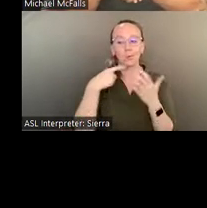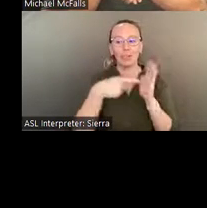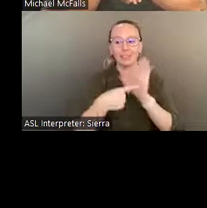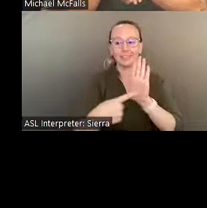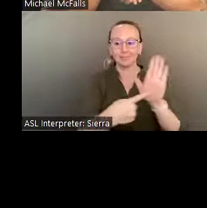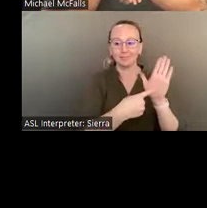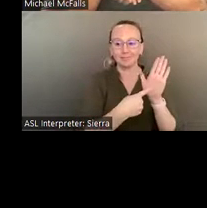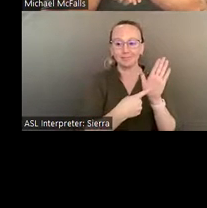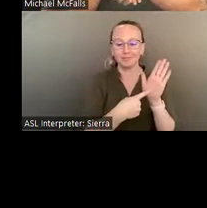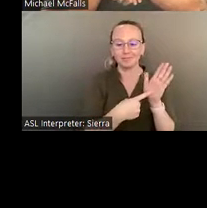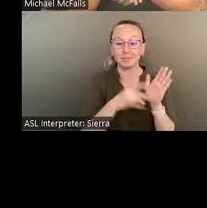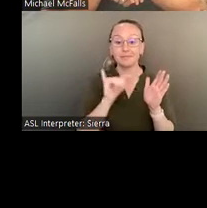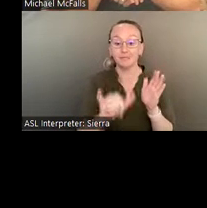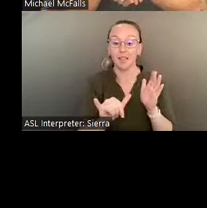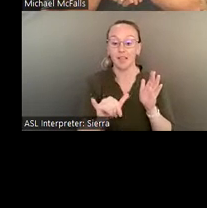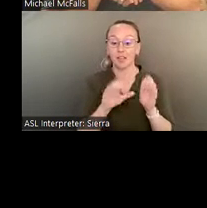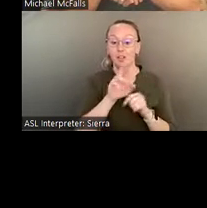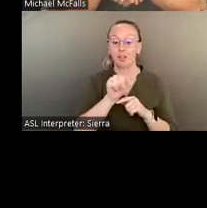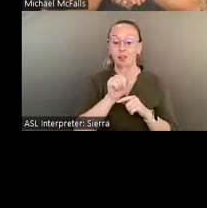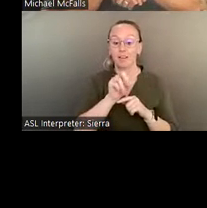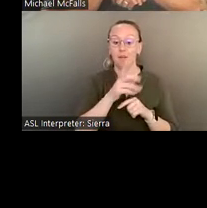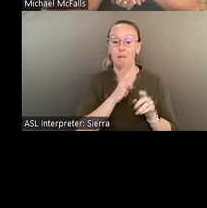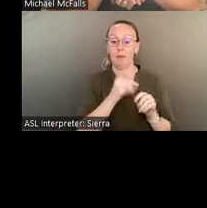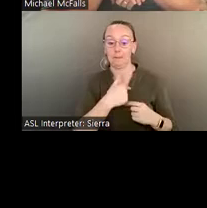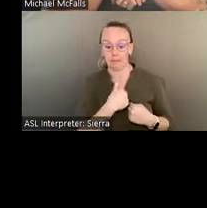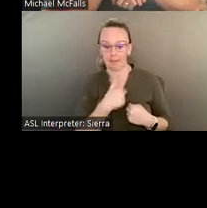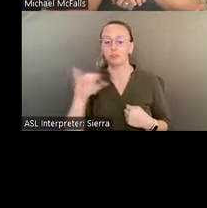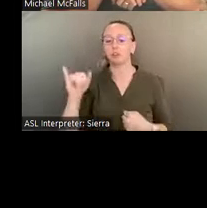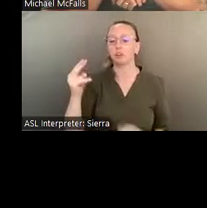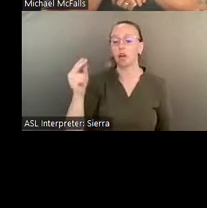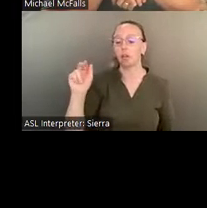This was curated by myself and Jonathan Walls, the curator at the Columbus Museum, and what